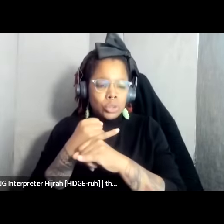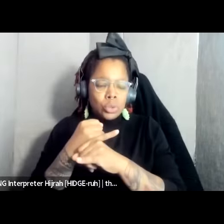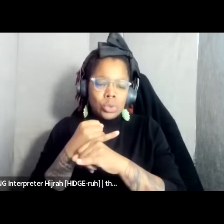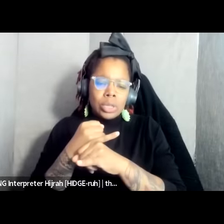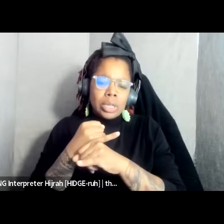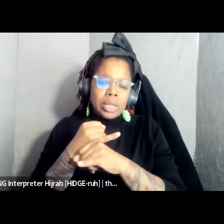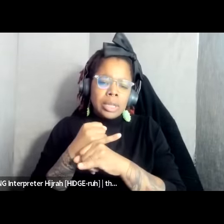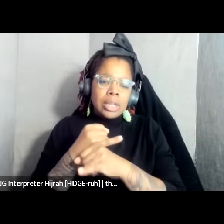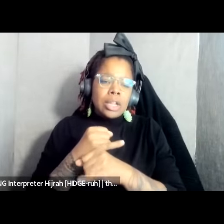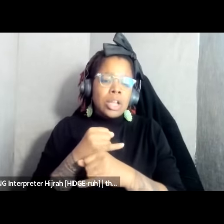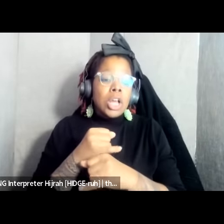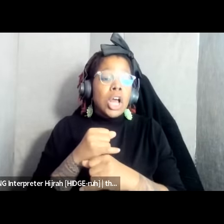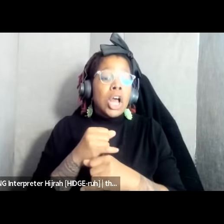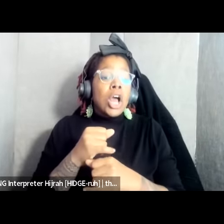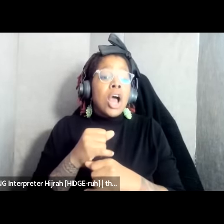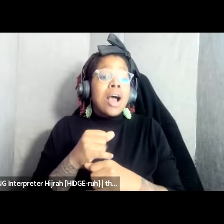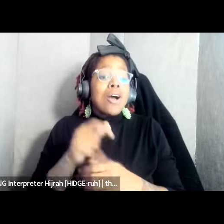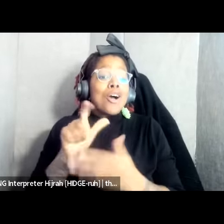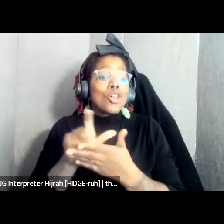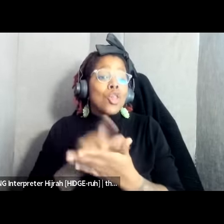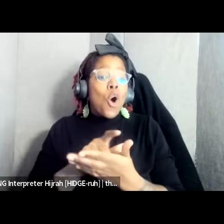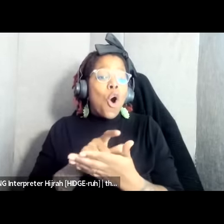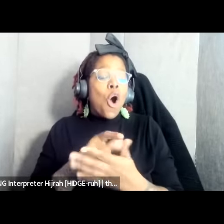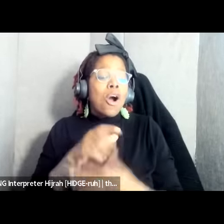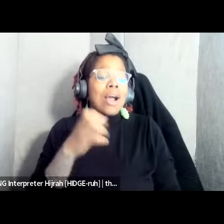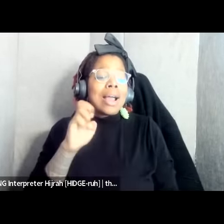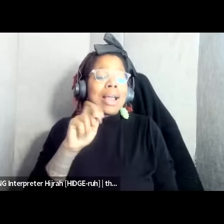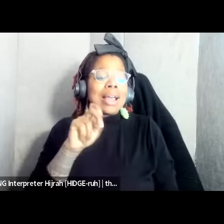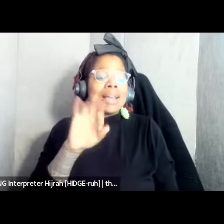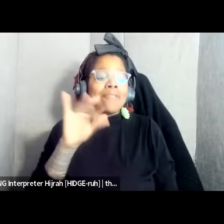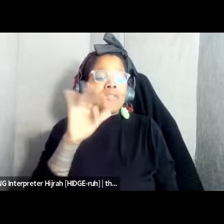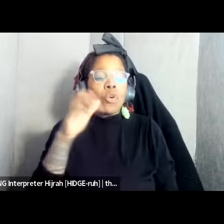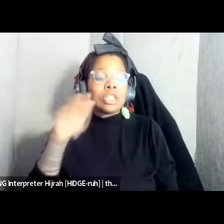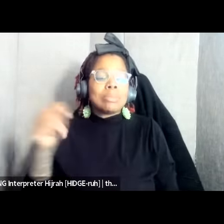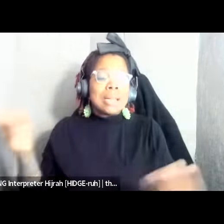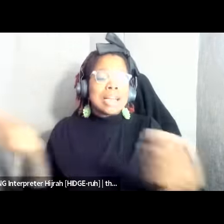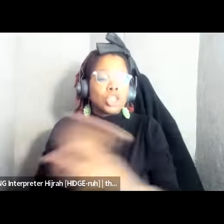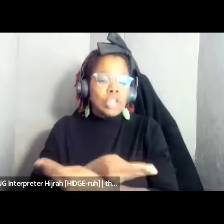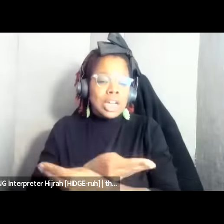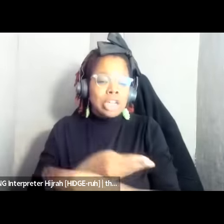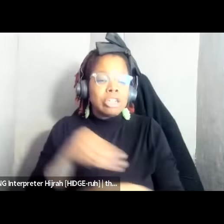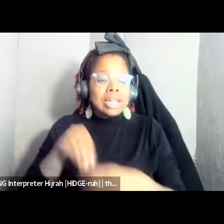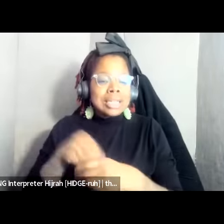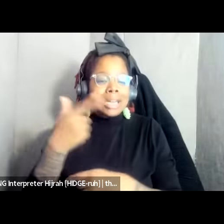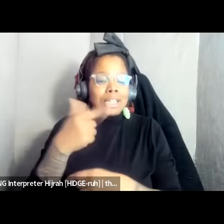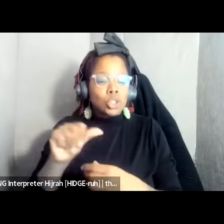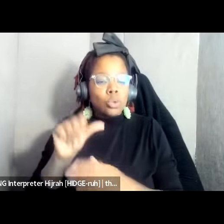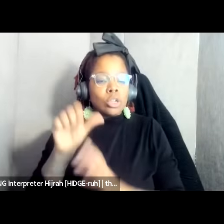law enforcement exchange Gilly which is housed at Georgia State inside of the Andrew Young um